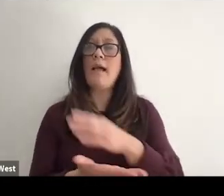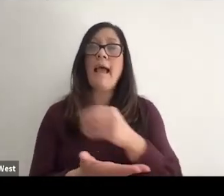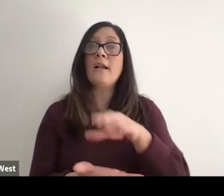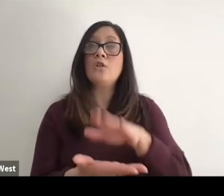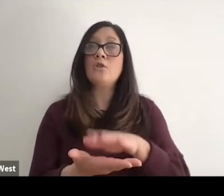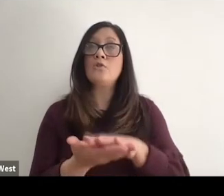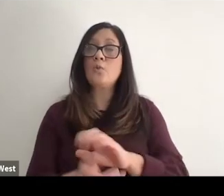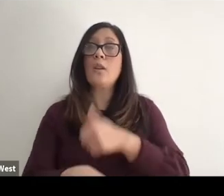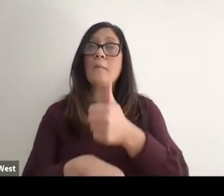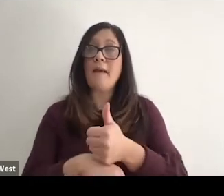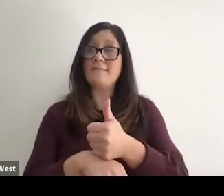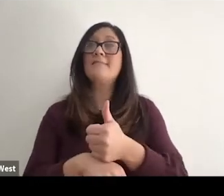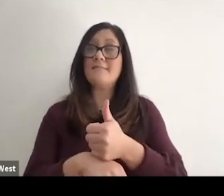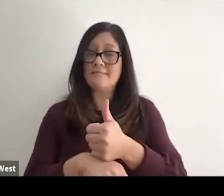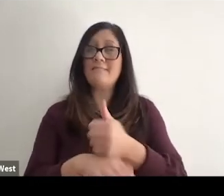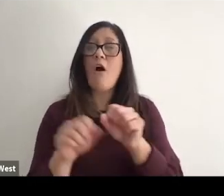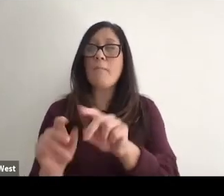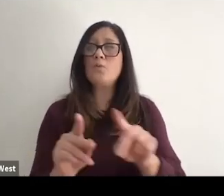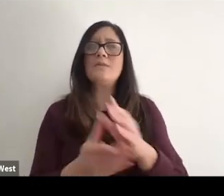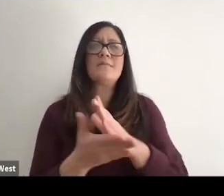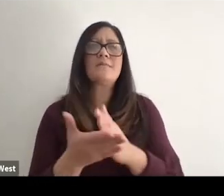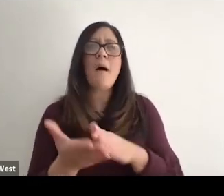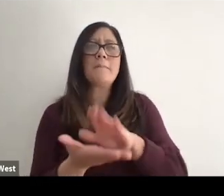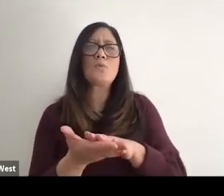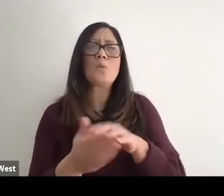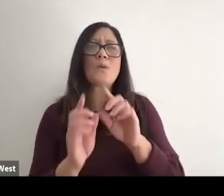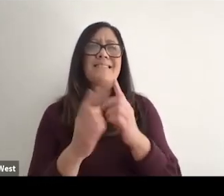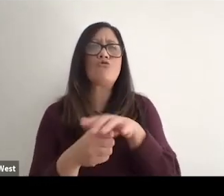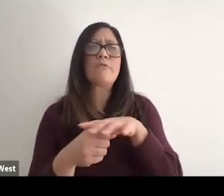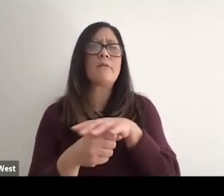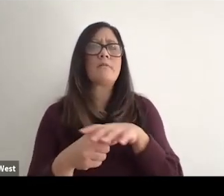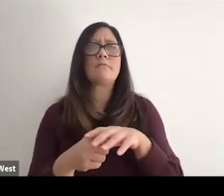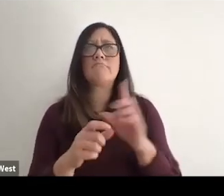and school based opportunities, where of course there are some schools around the country.